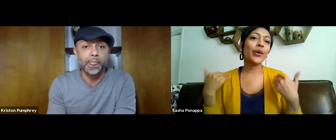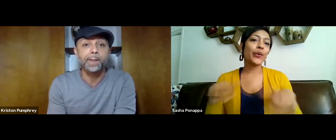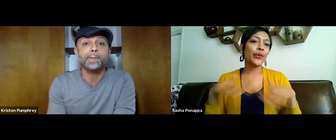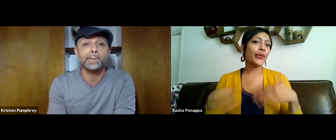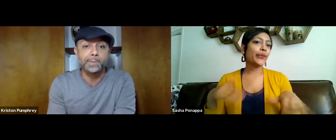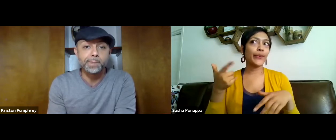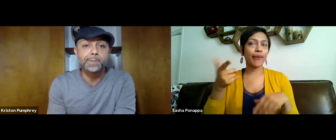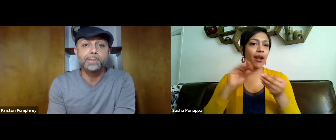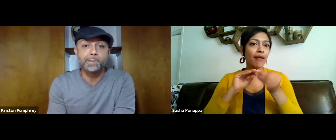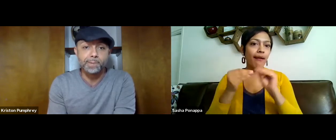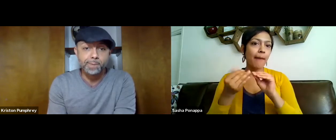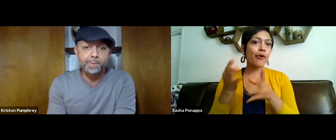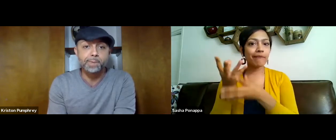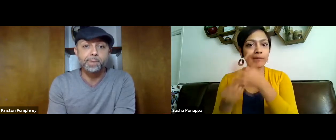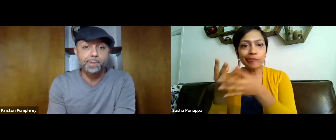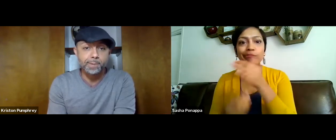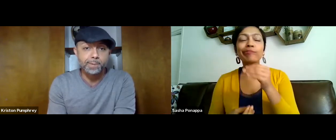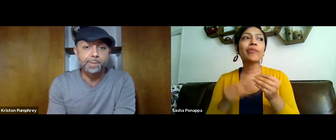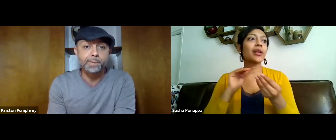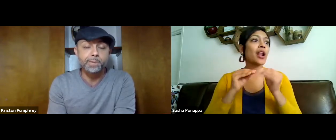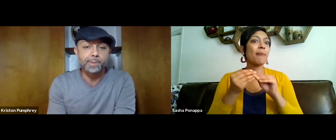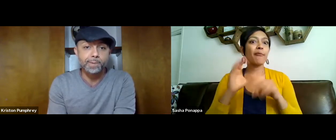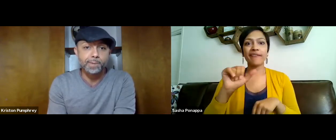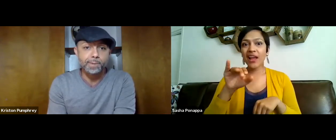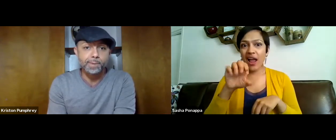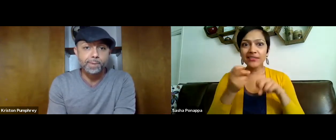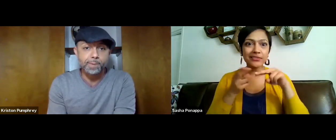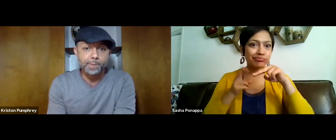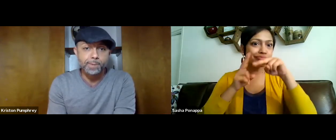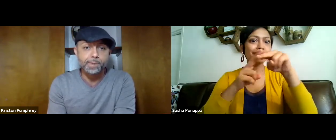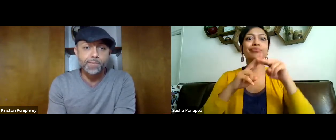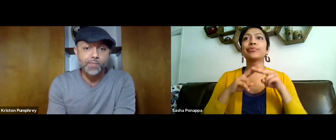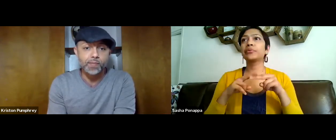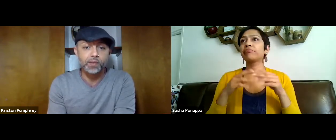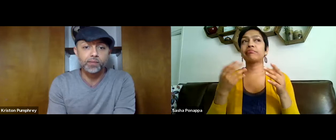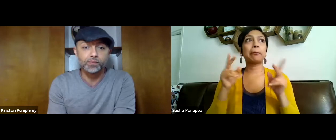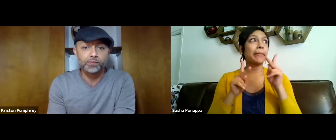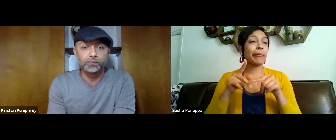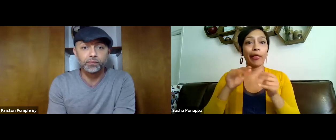I live in New York City and we have so many who have passed,